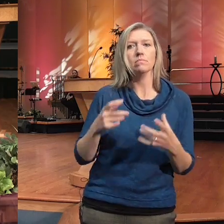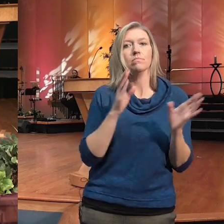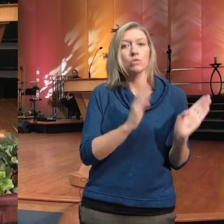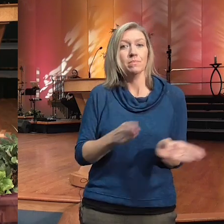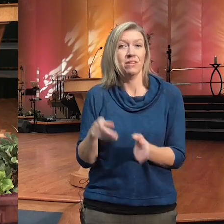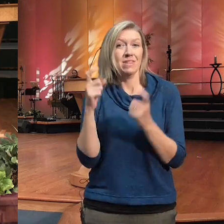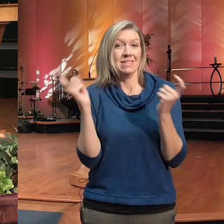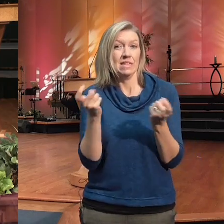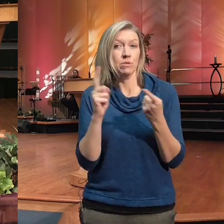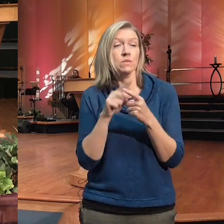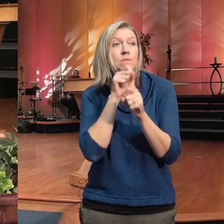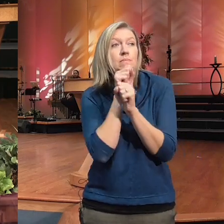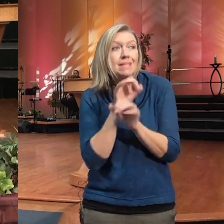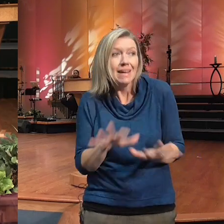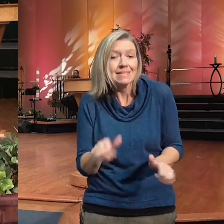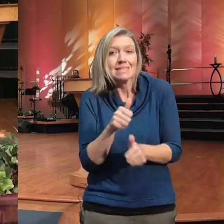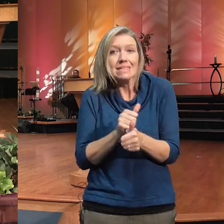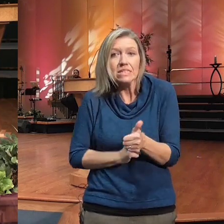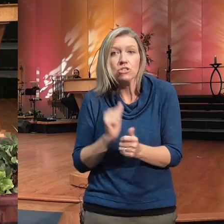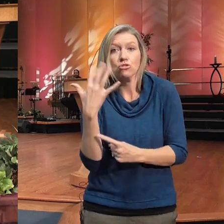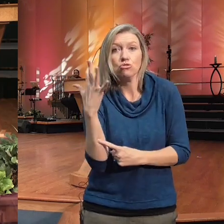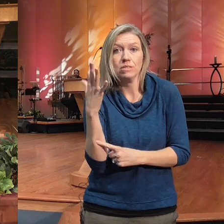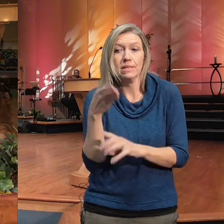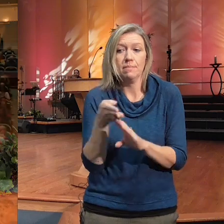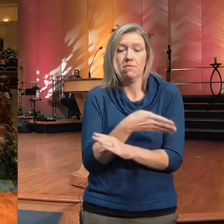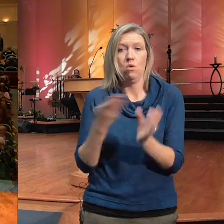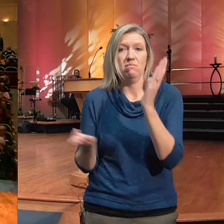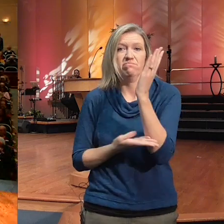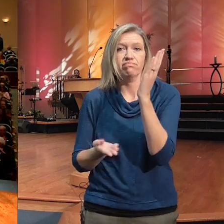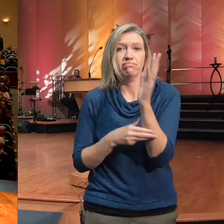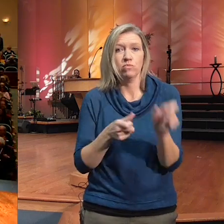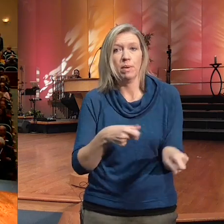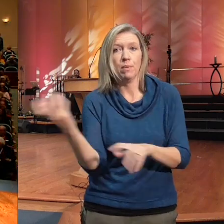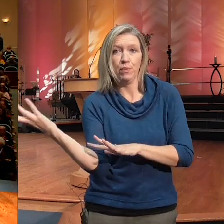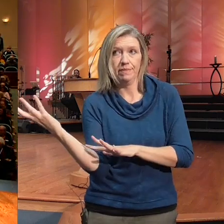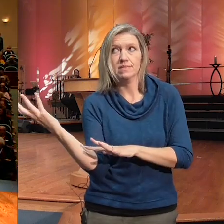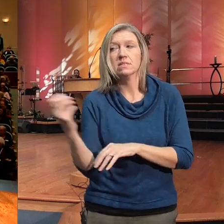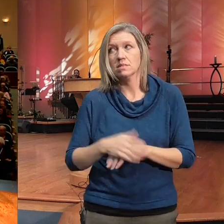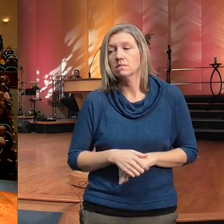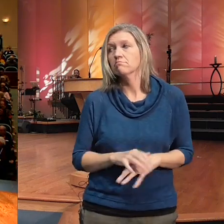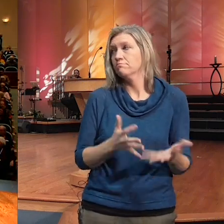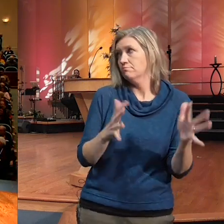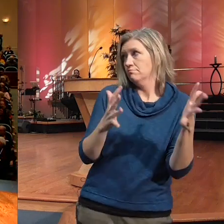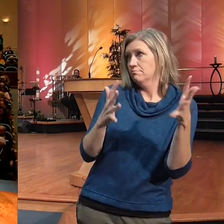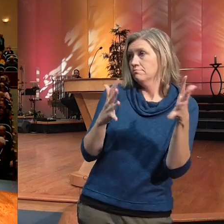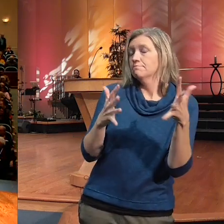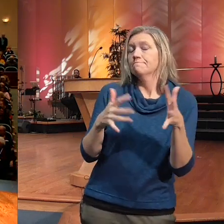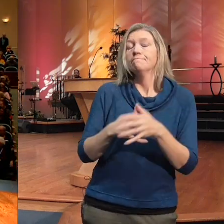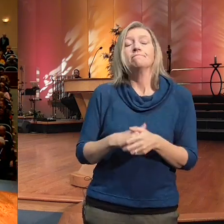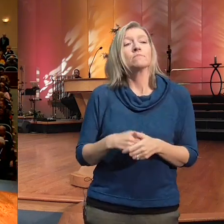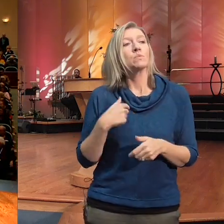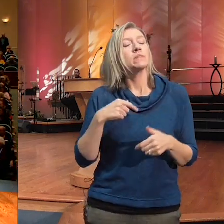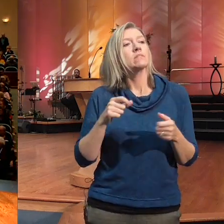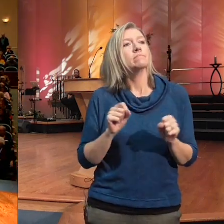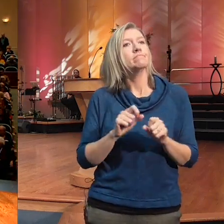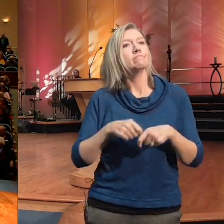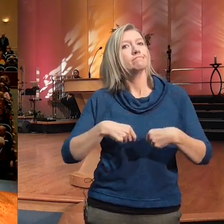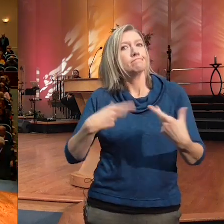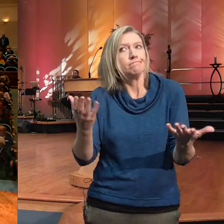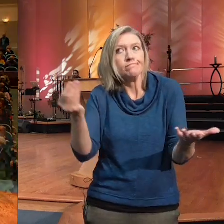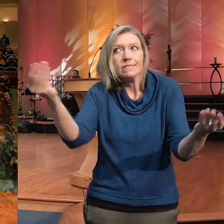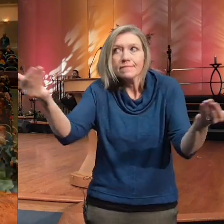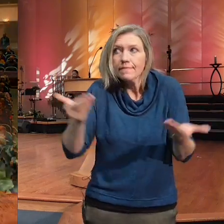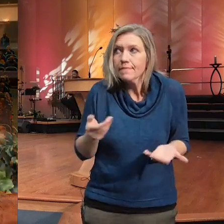uh before it is removed and uh we're extending an invitation too because we would love your support